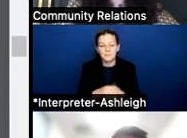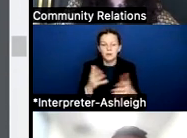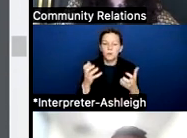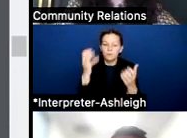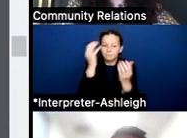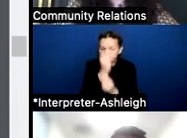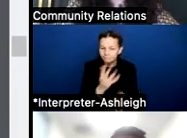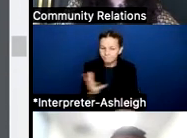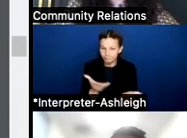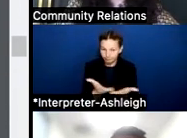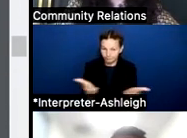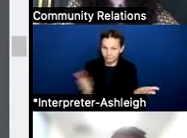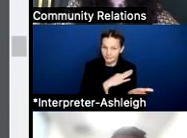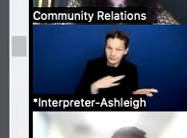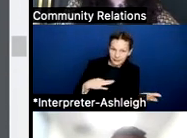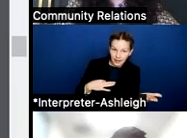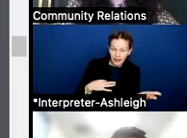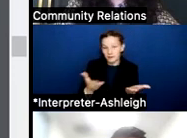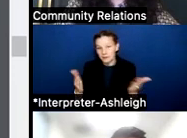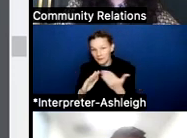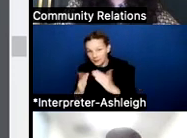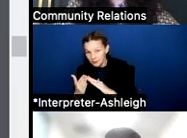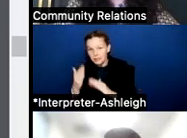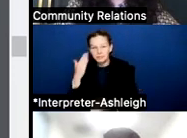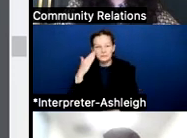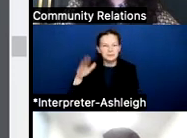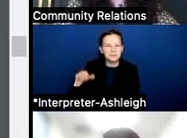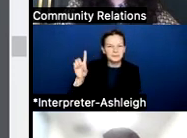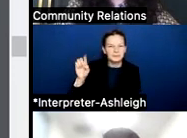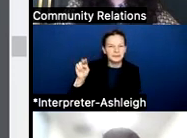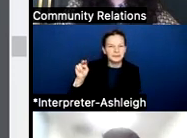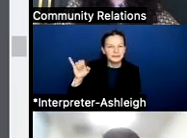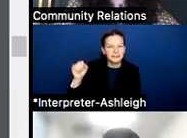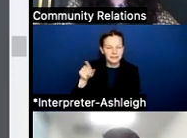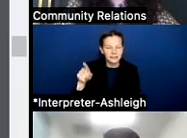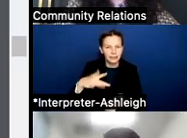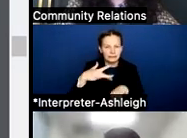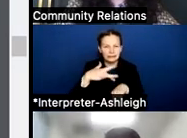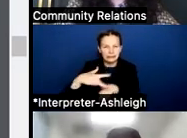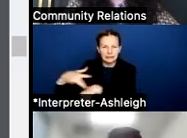so just to be clear, I know Dennis is going through this a quick 'cause we also make sure that we have enough time